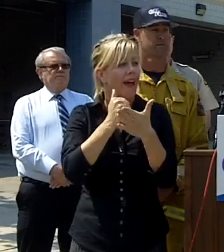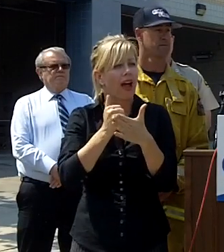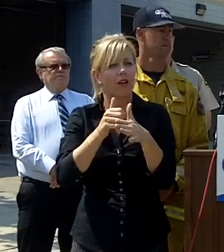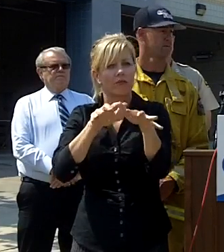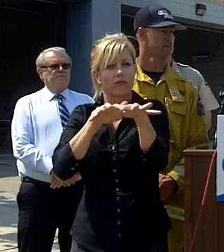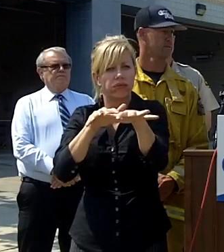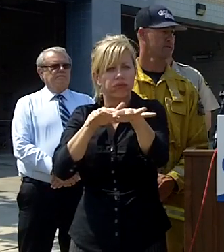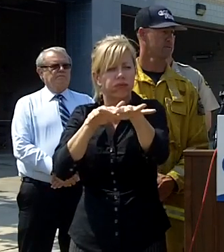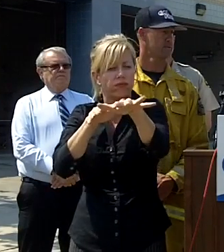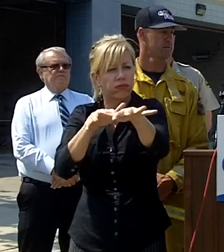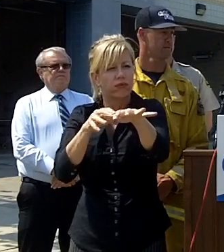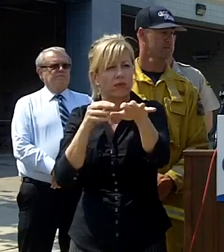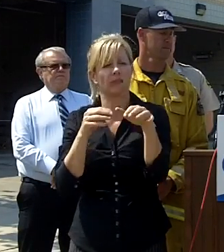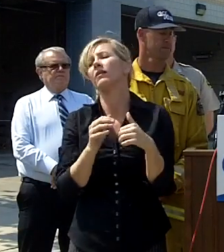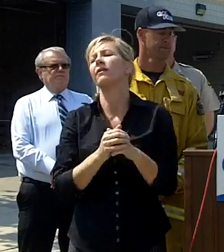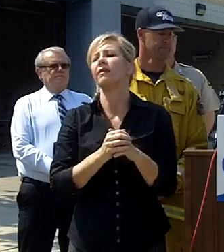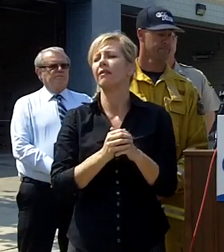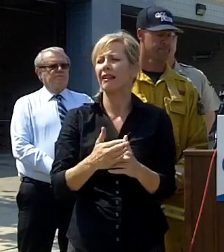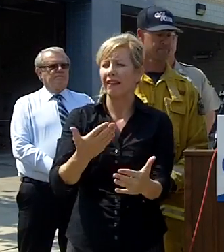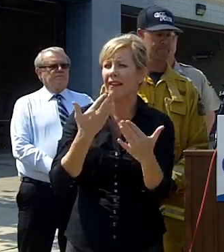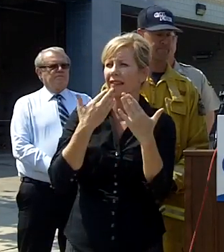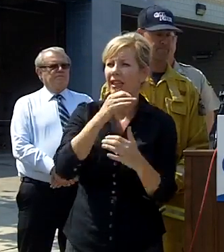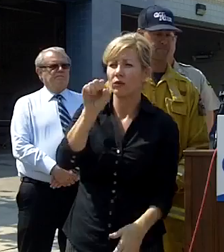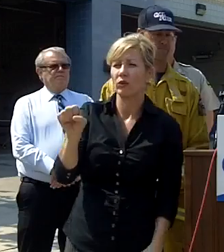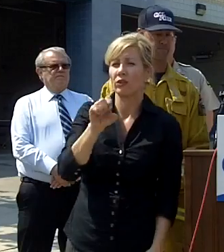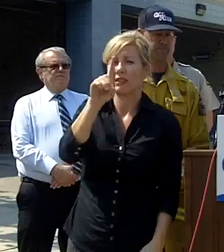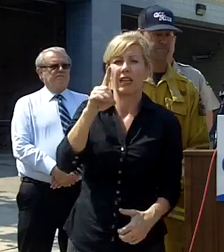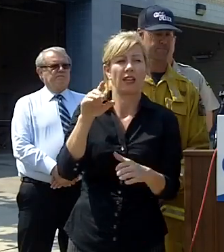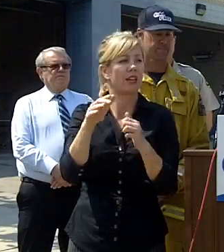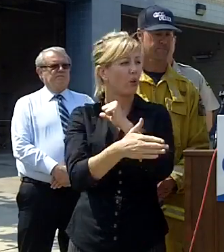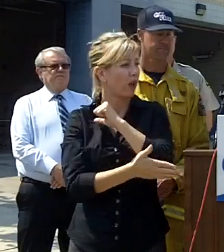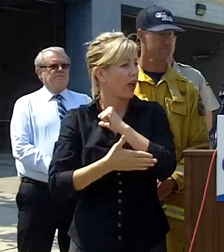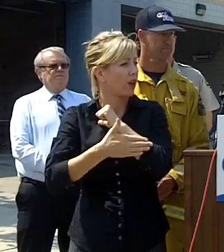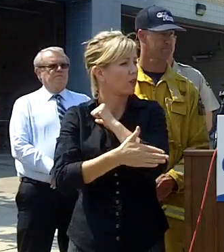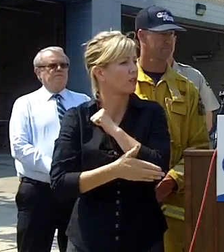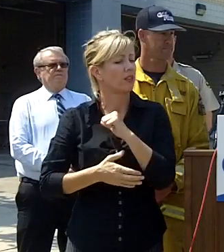want to thank San Diego County Sheriff's they've sent 50 personnel and a platoon